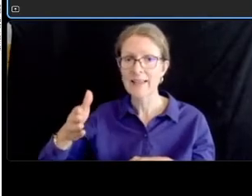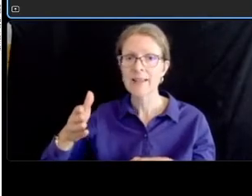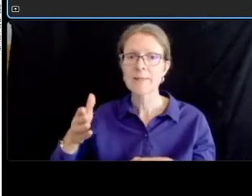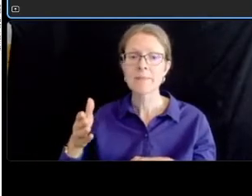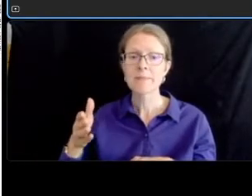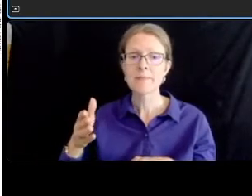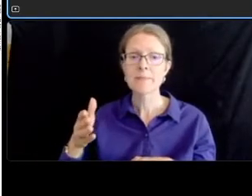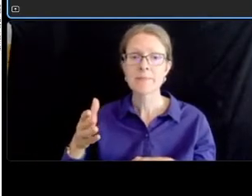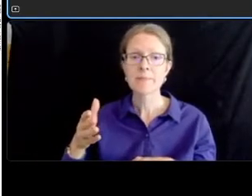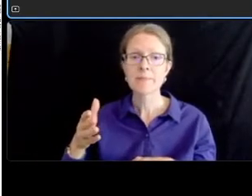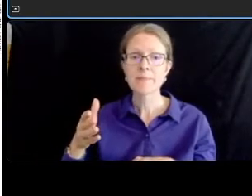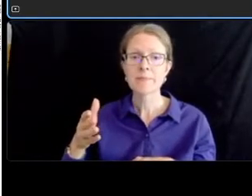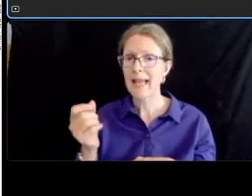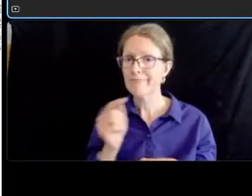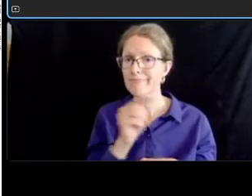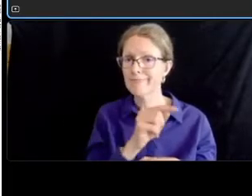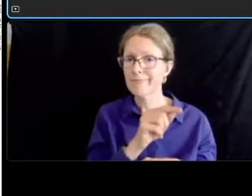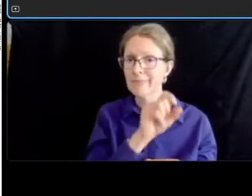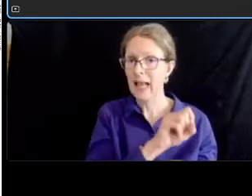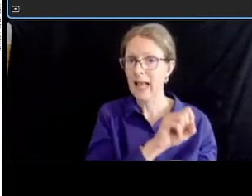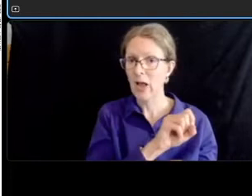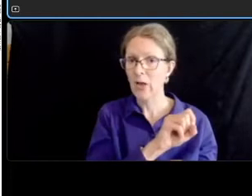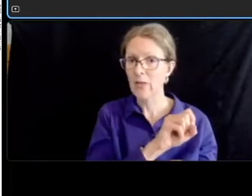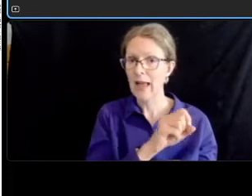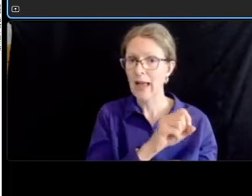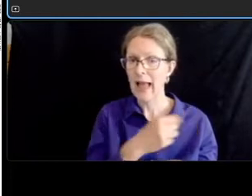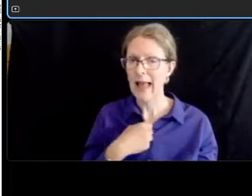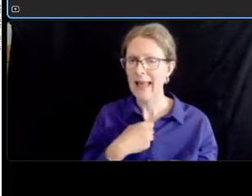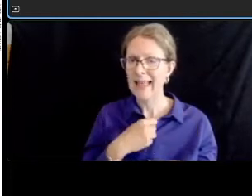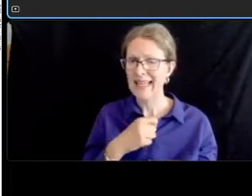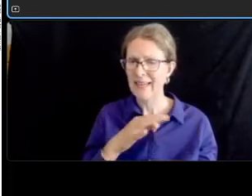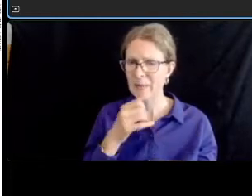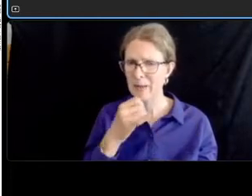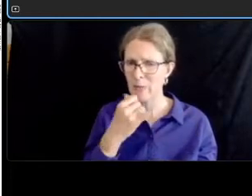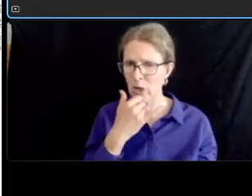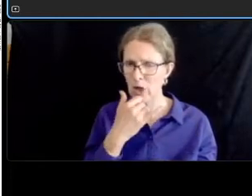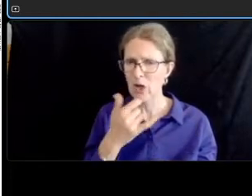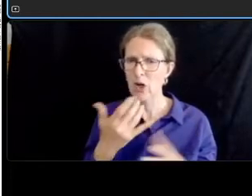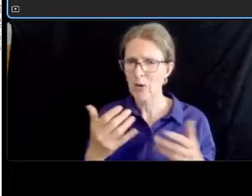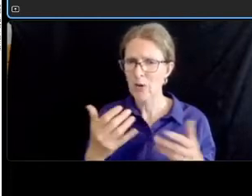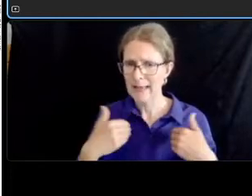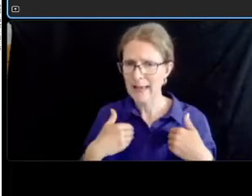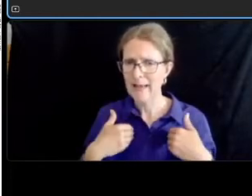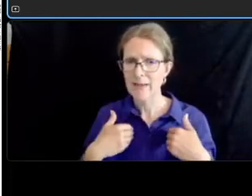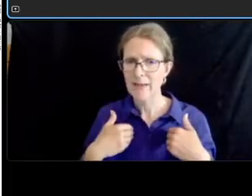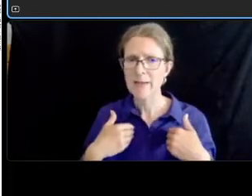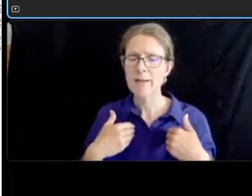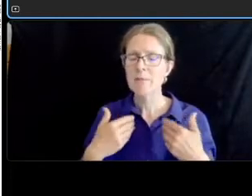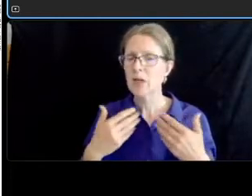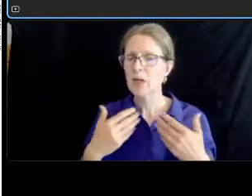again all of those features of the parking types etc will be um finalized in that